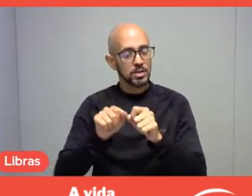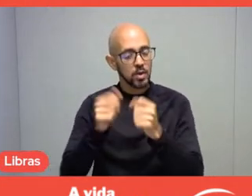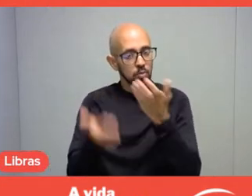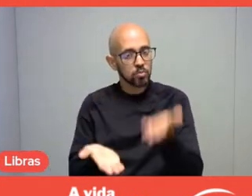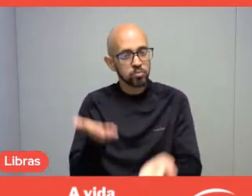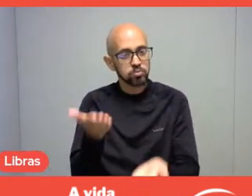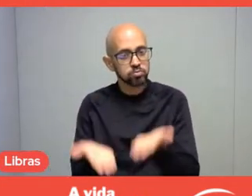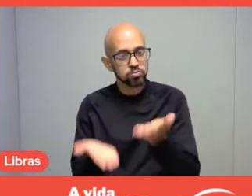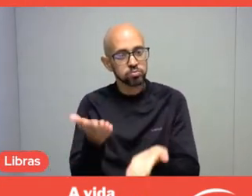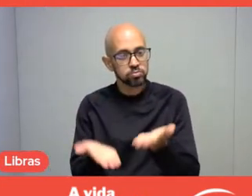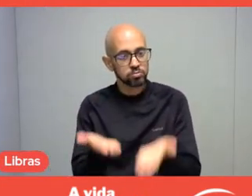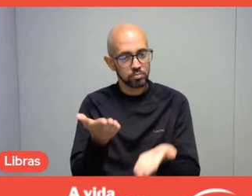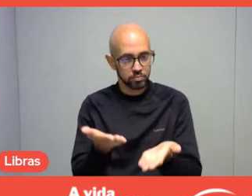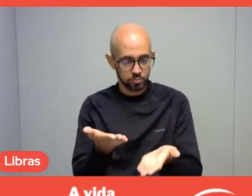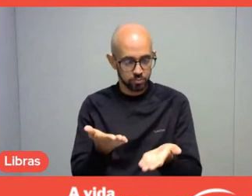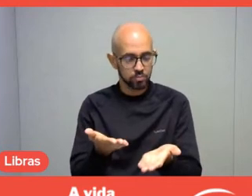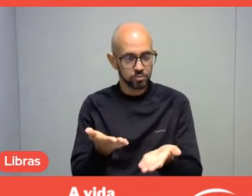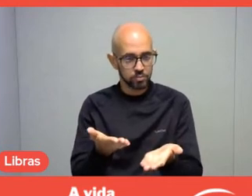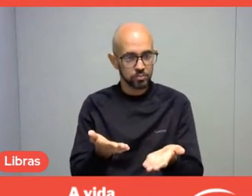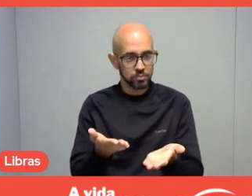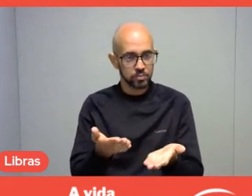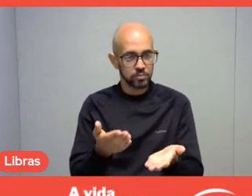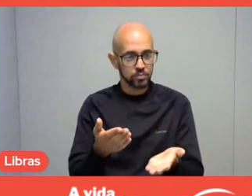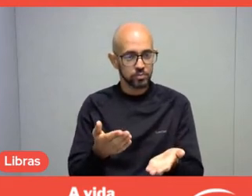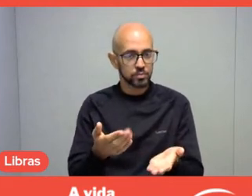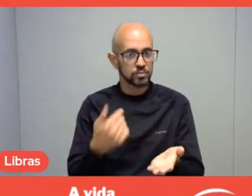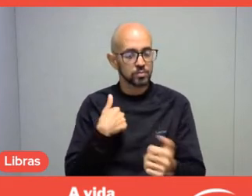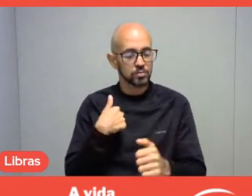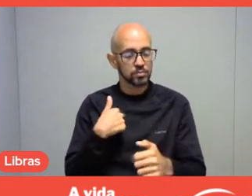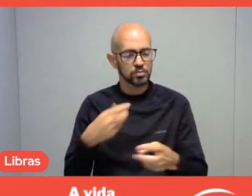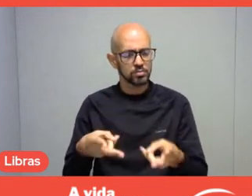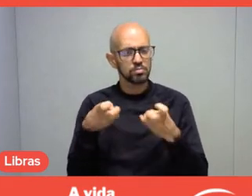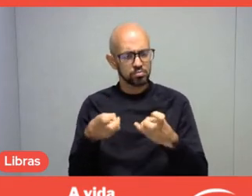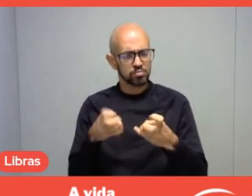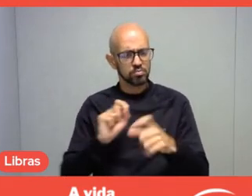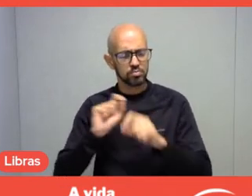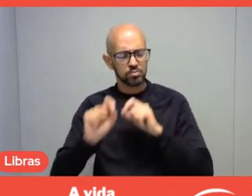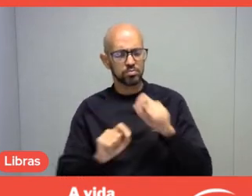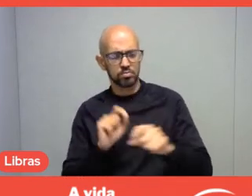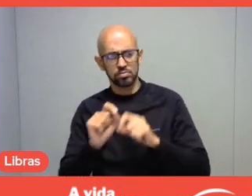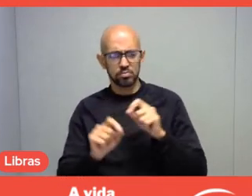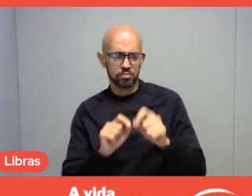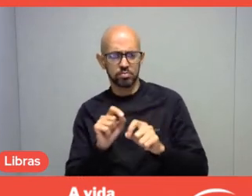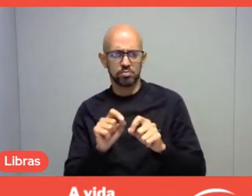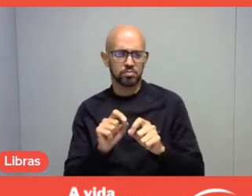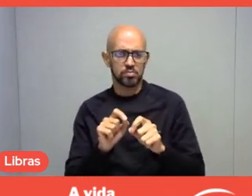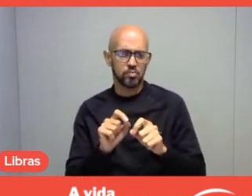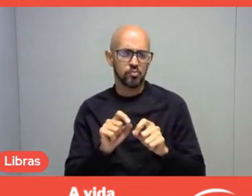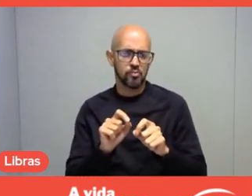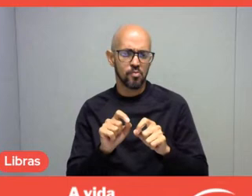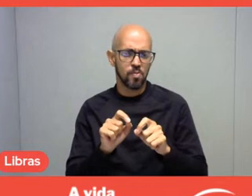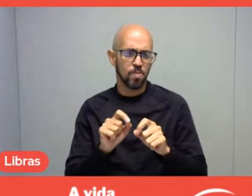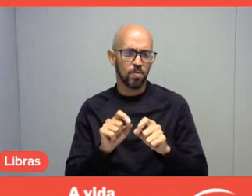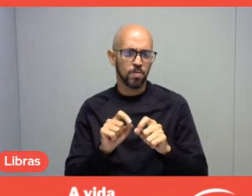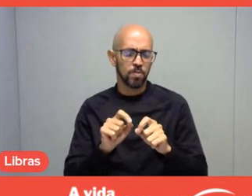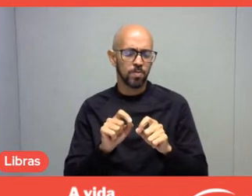So, I consider that, for me, from my point of view, pedagogical intentionality